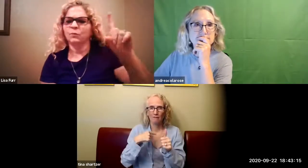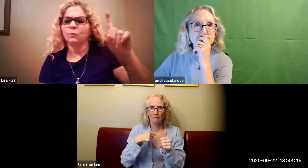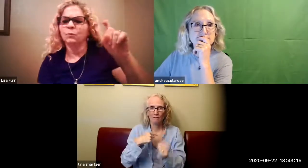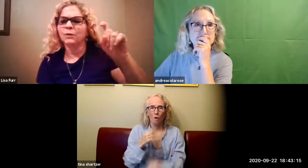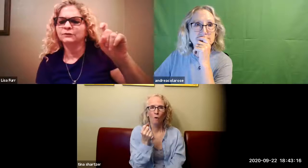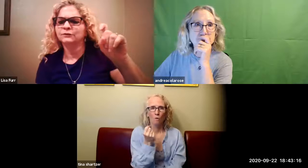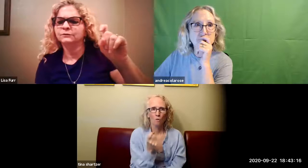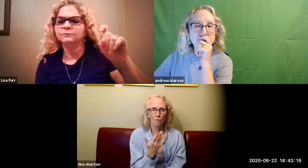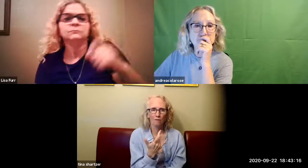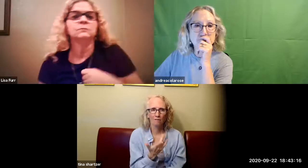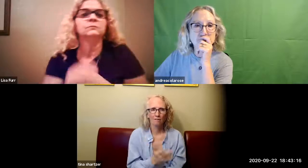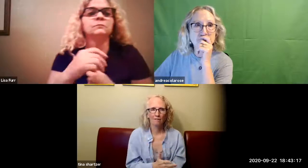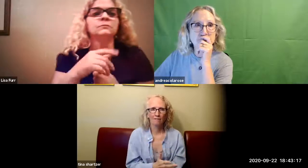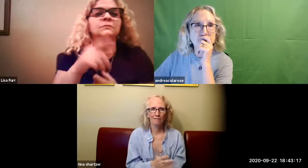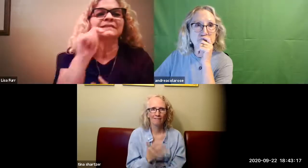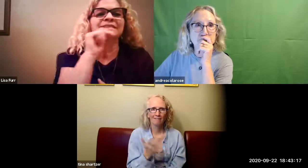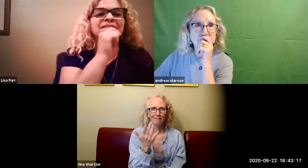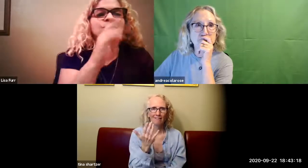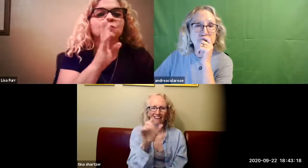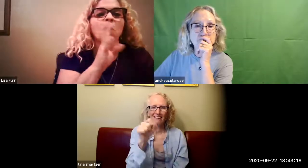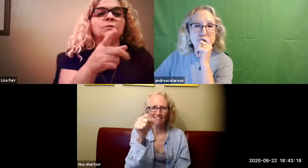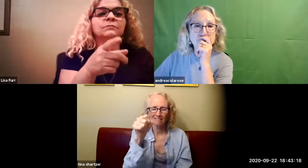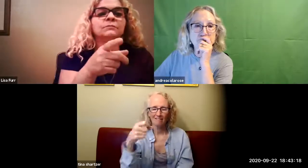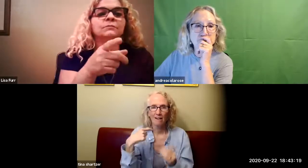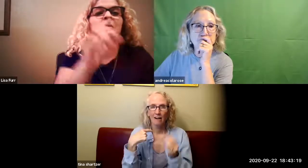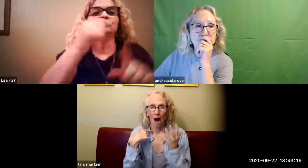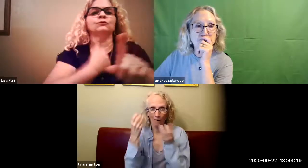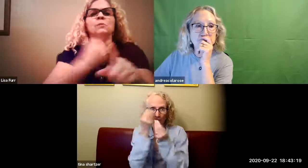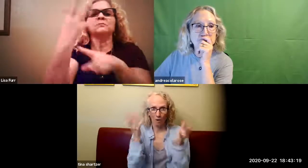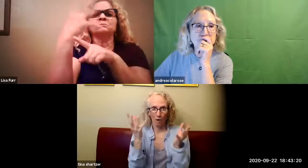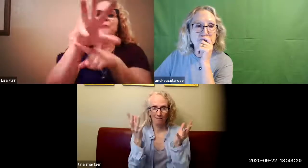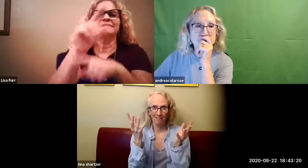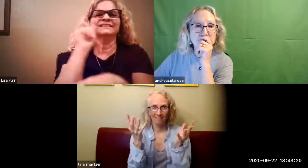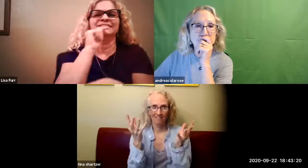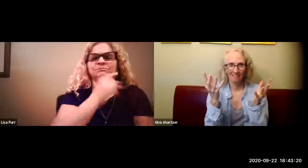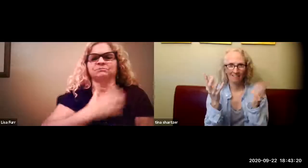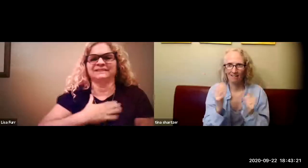this is tina oh i'm sorry tina were you